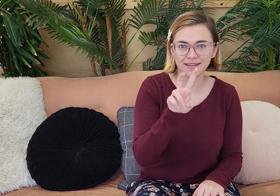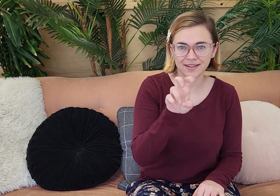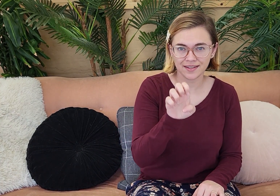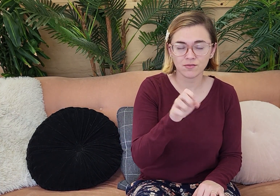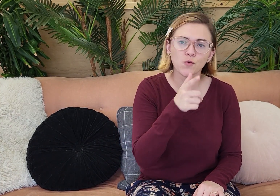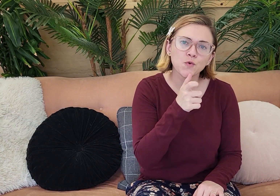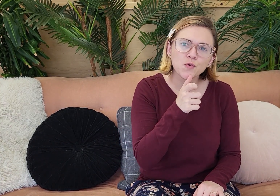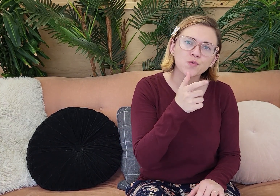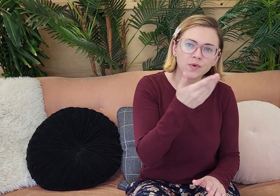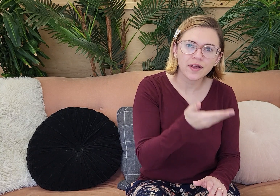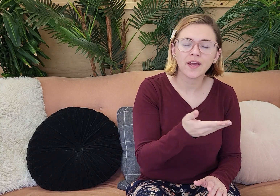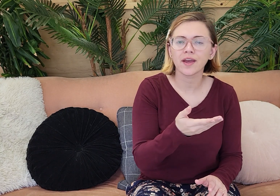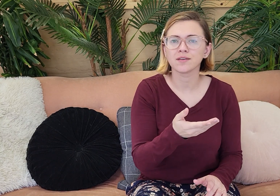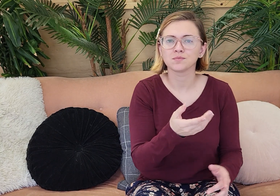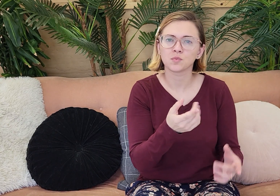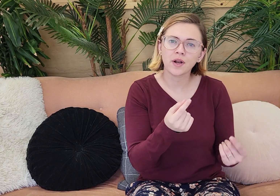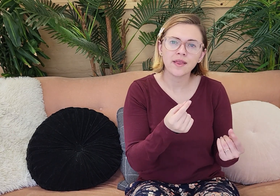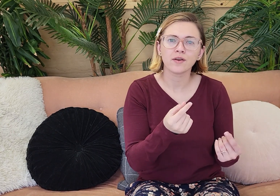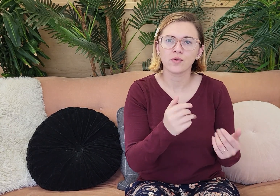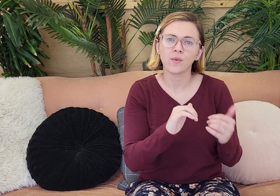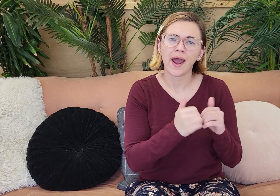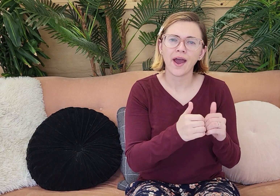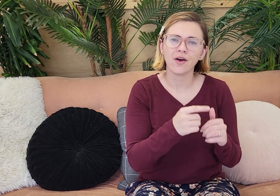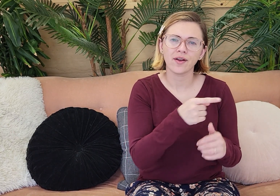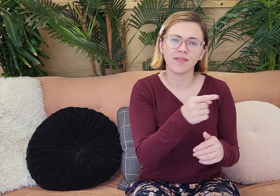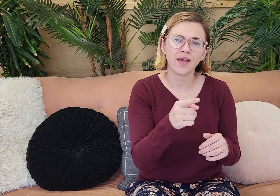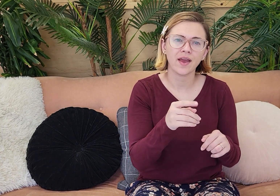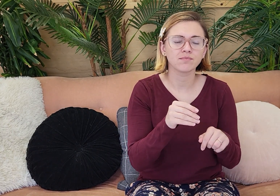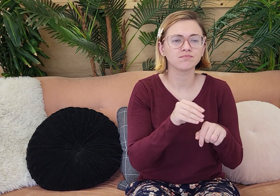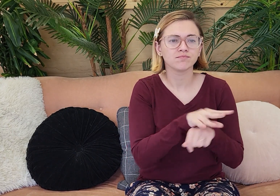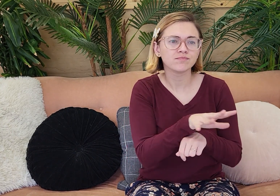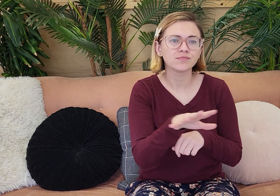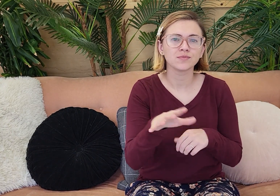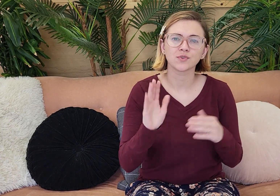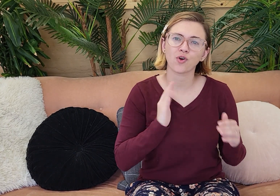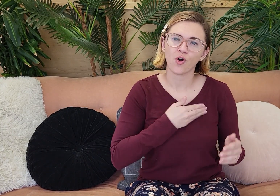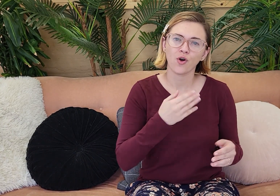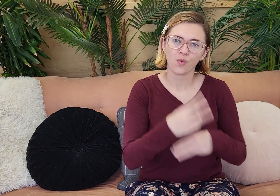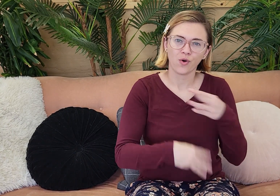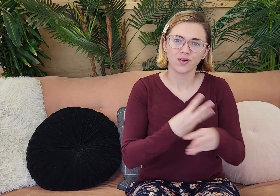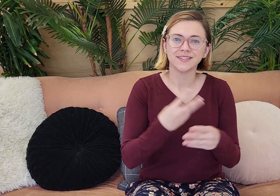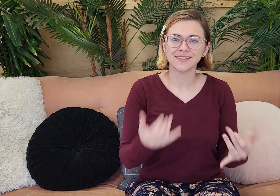Eve, who they were and what they did and how they impacted our